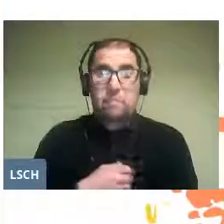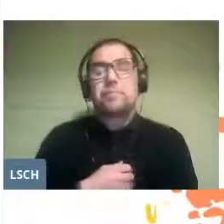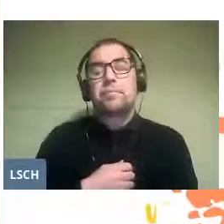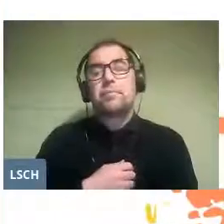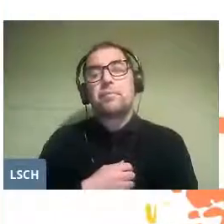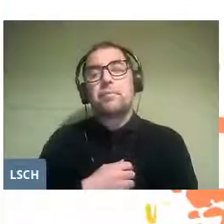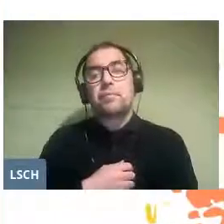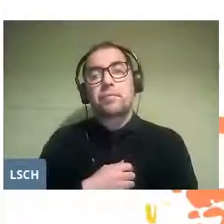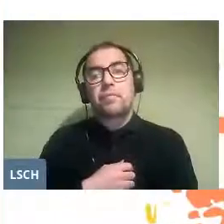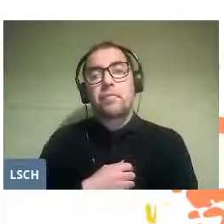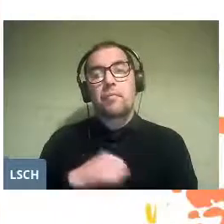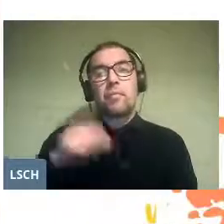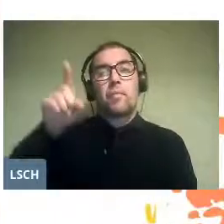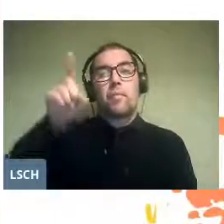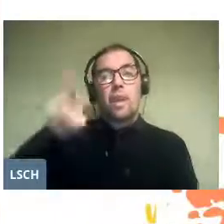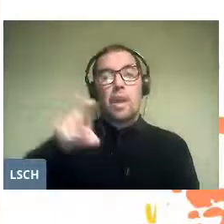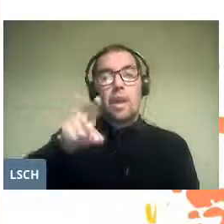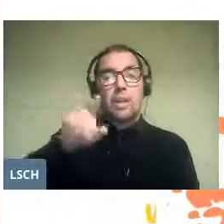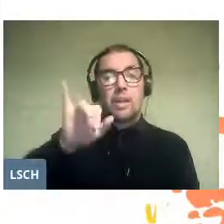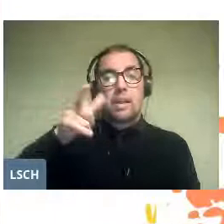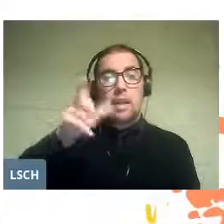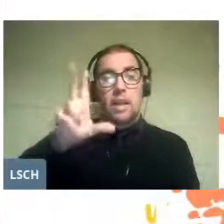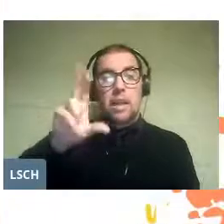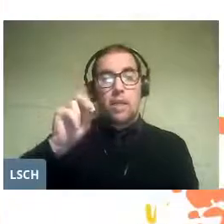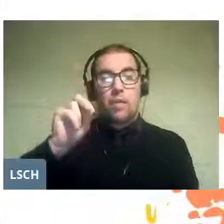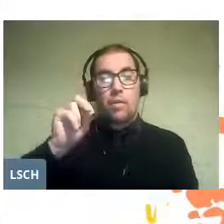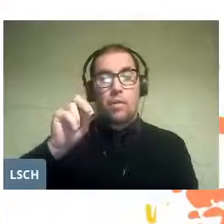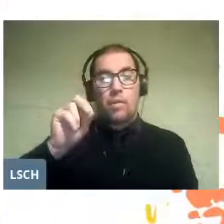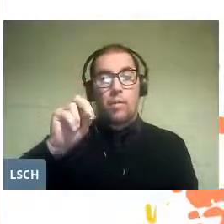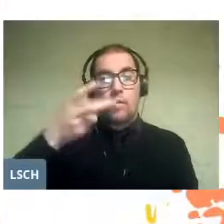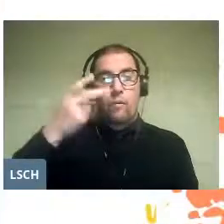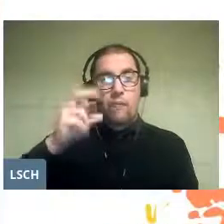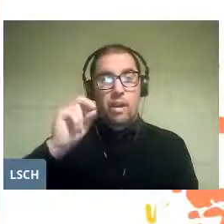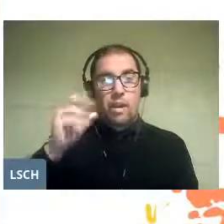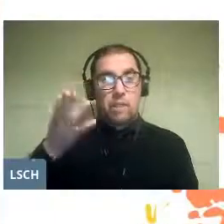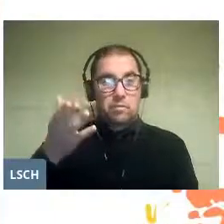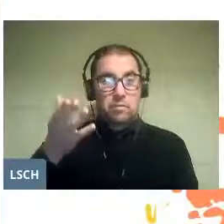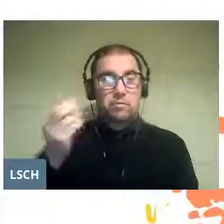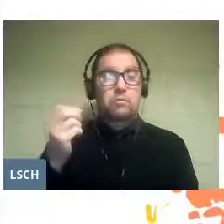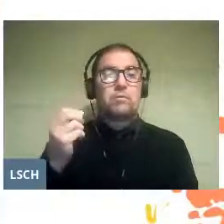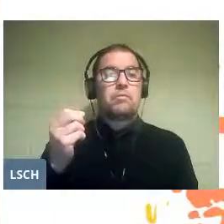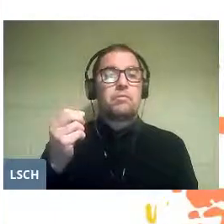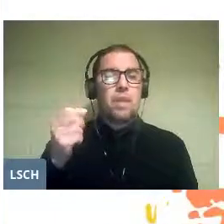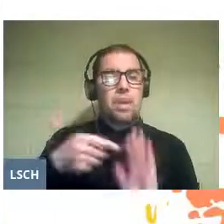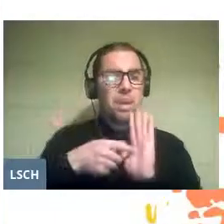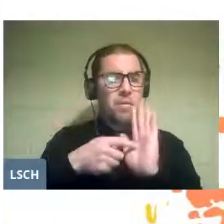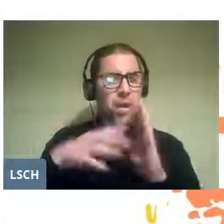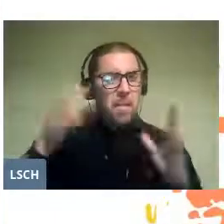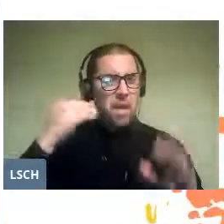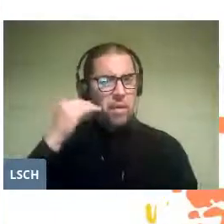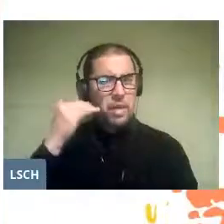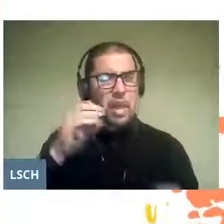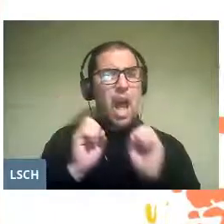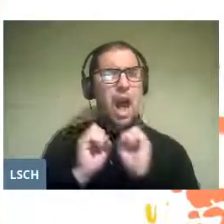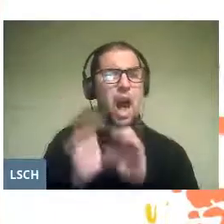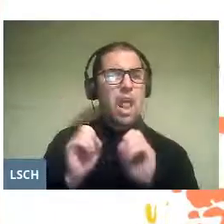In the 20th century, on the other hand, more attention was given to the education of children.